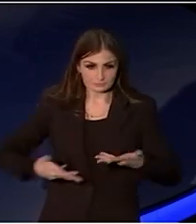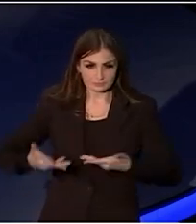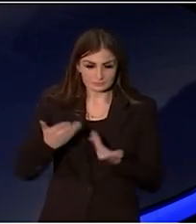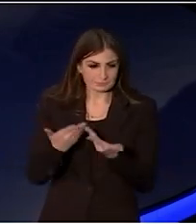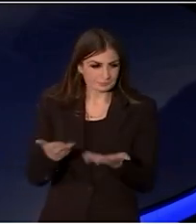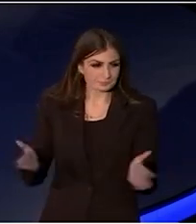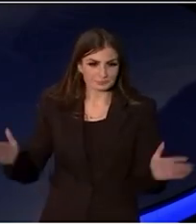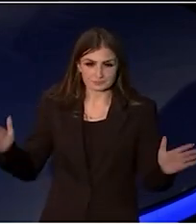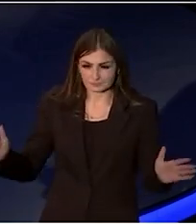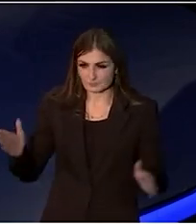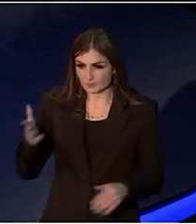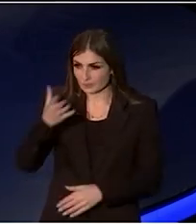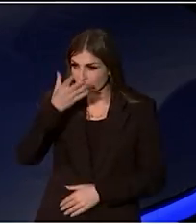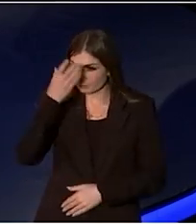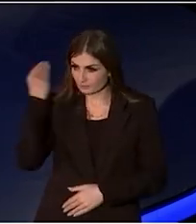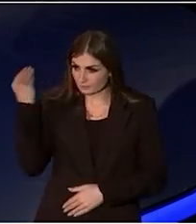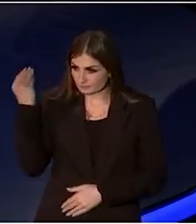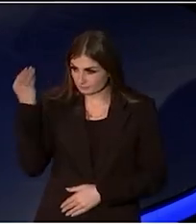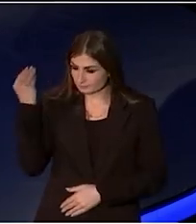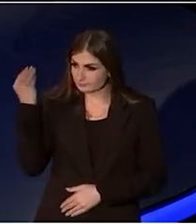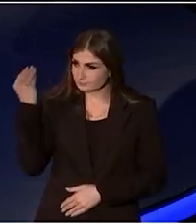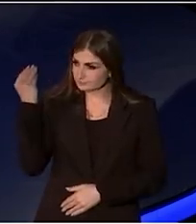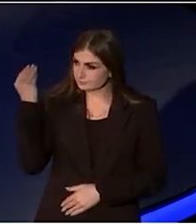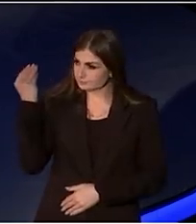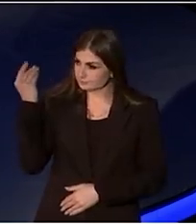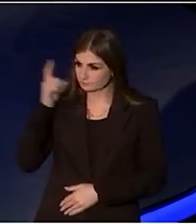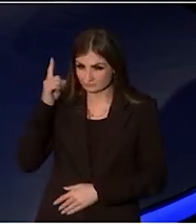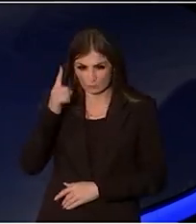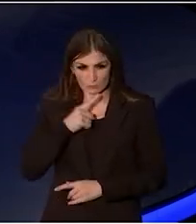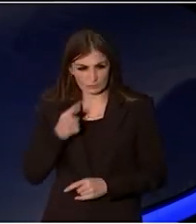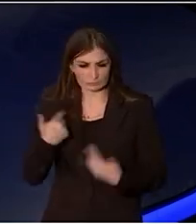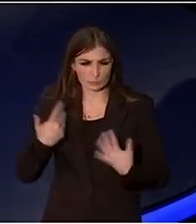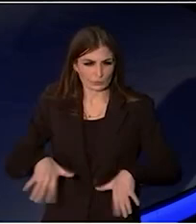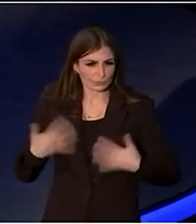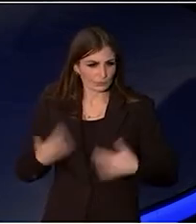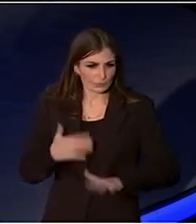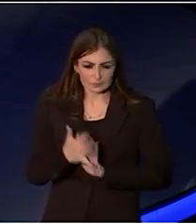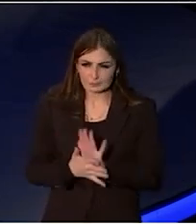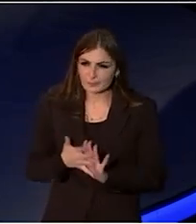it's so easy to forget what a generous thing it is.